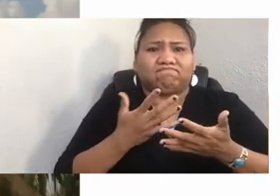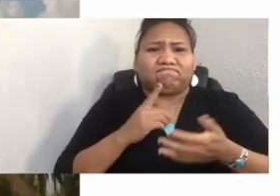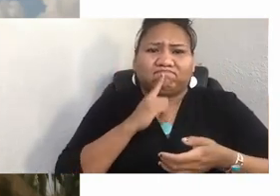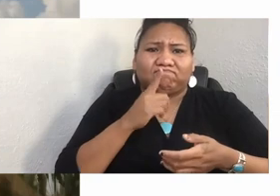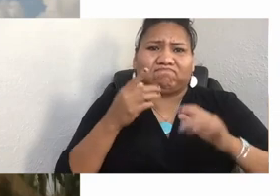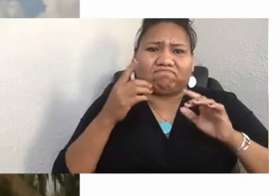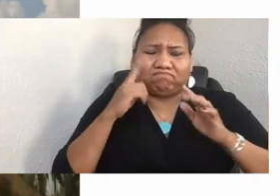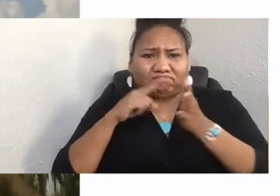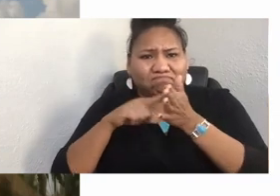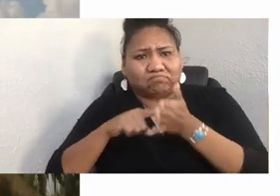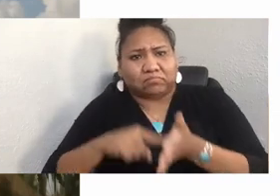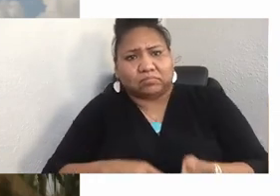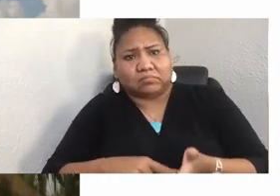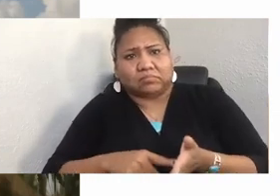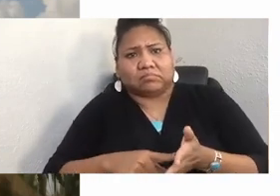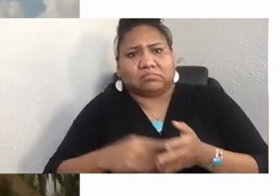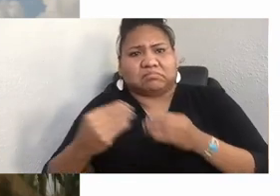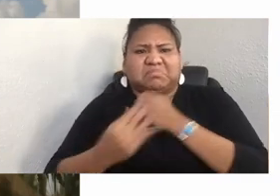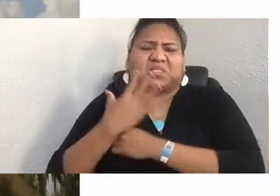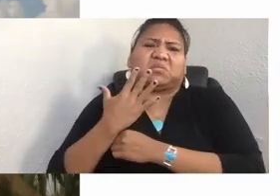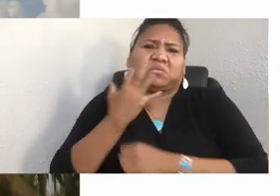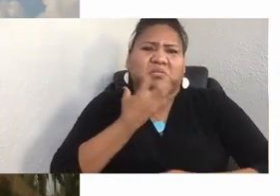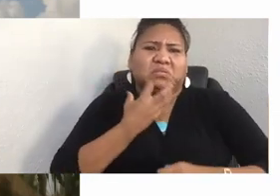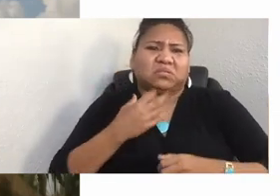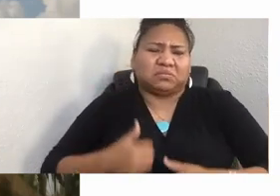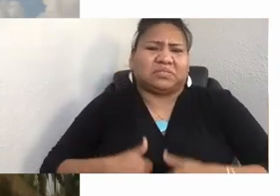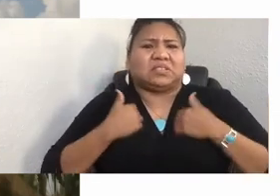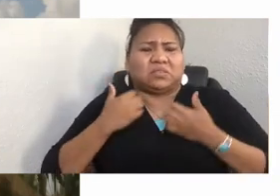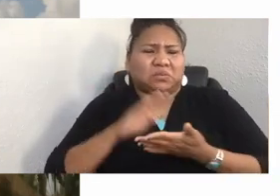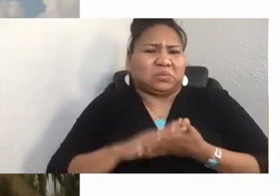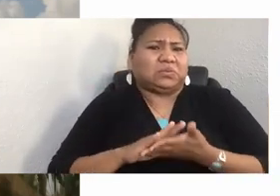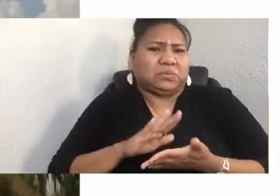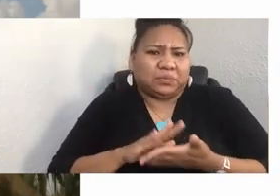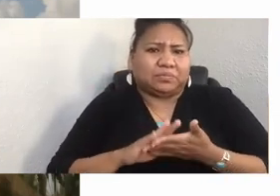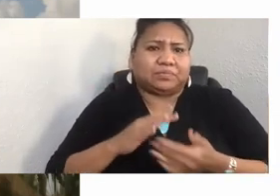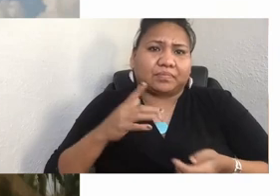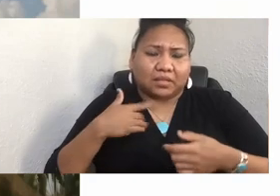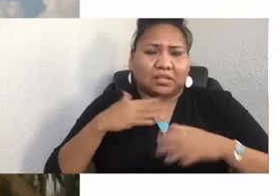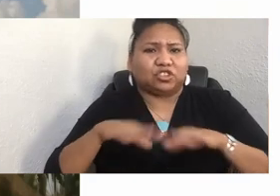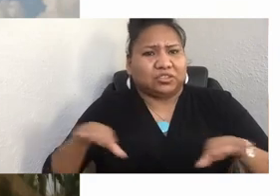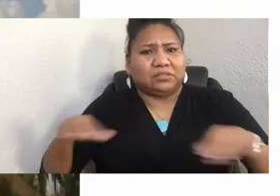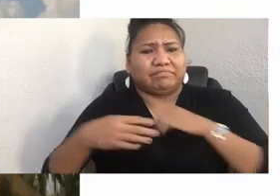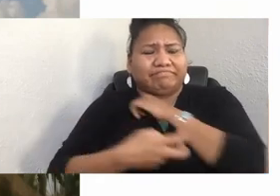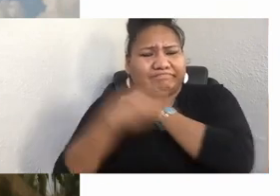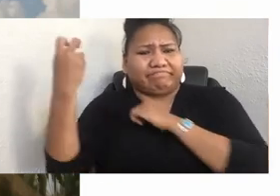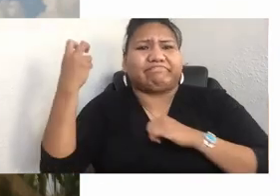She said, quote, "You've got children taken from their homes, some at very young ages.